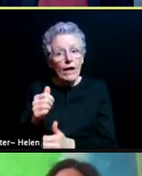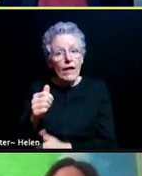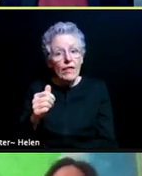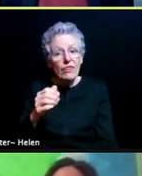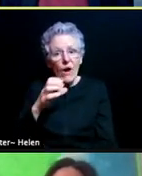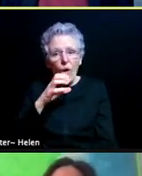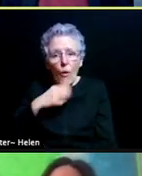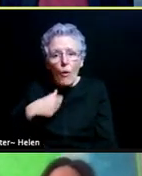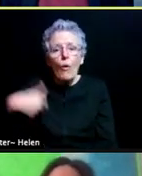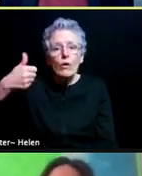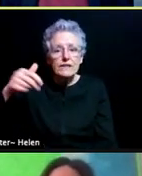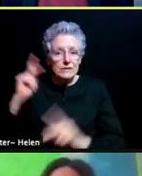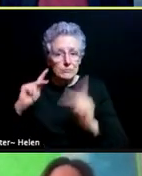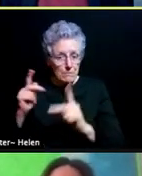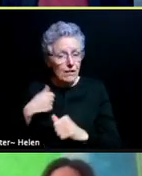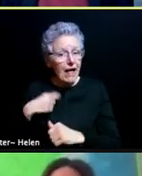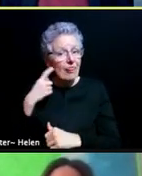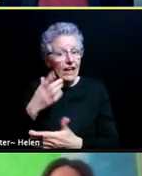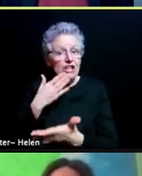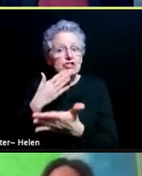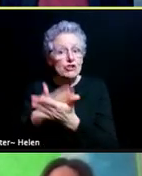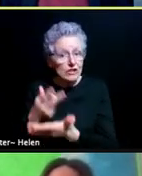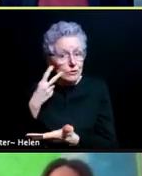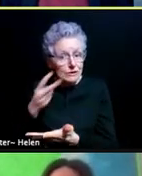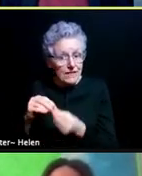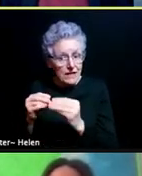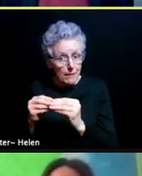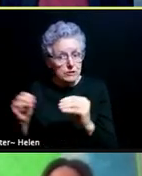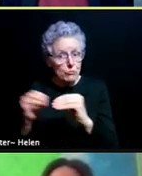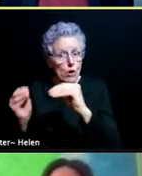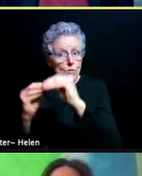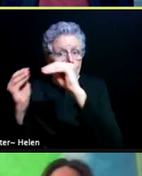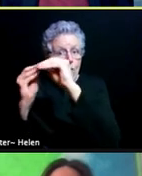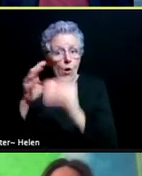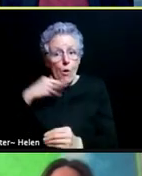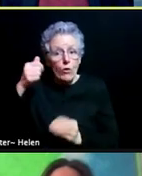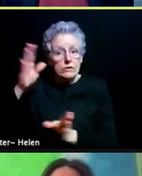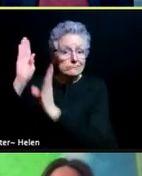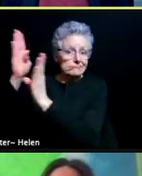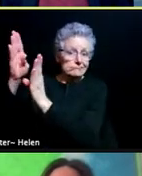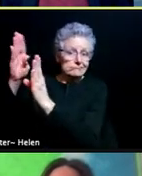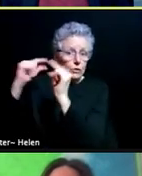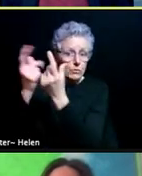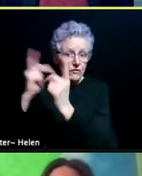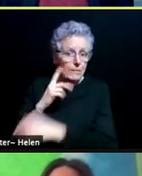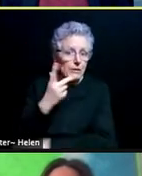I think the uptake has been quite good. So it's amazing because this kind of mass vaccination's